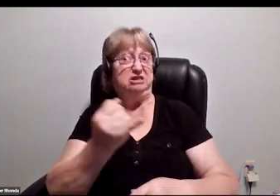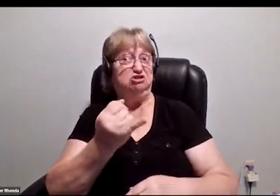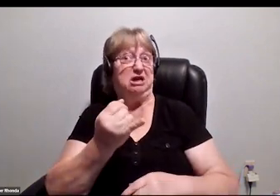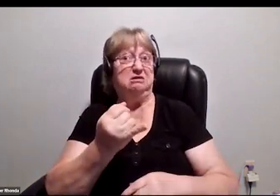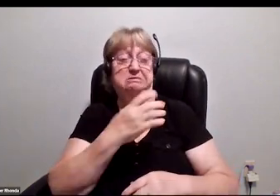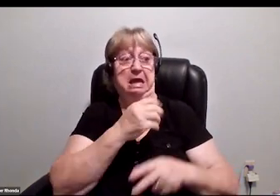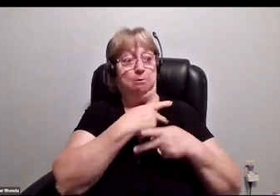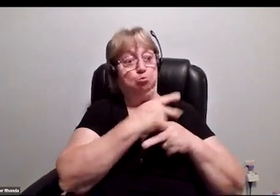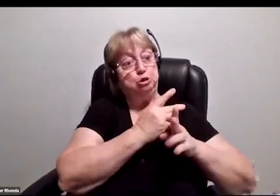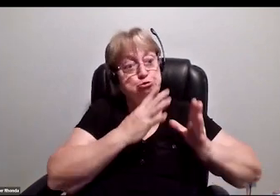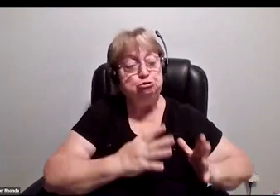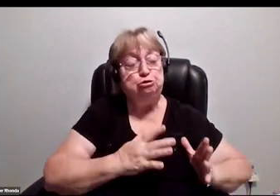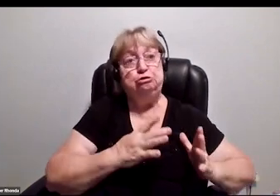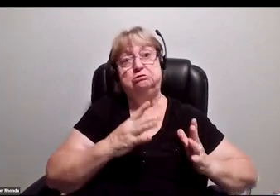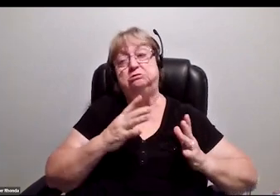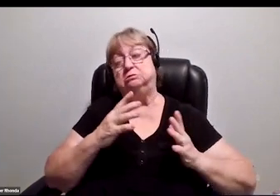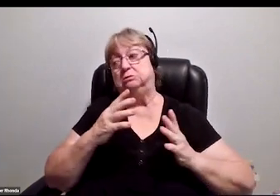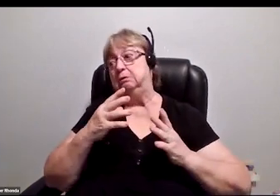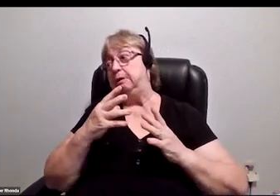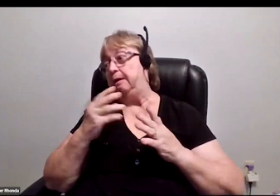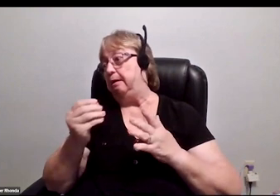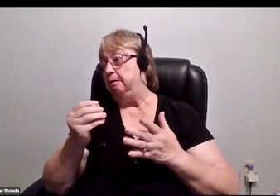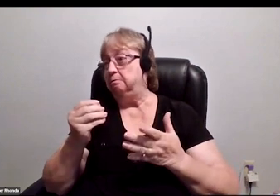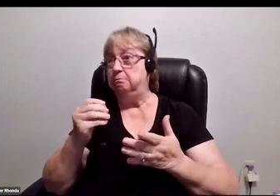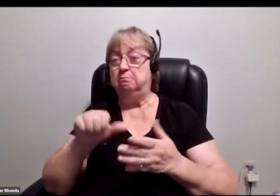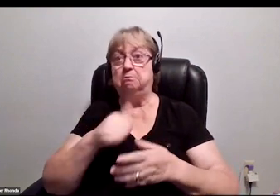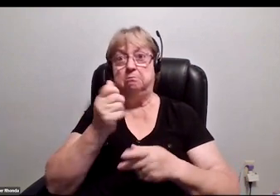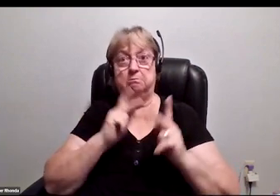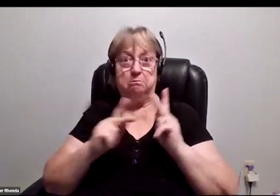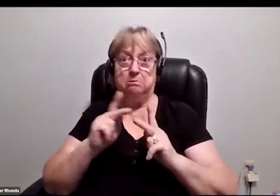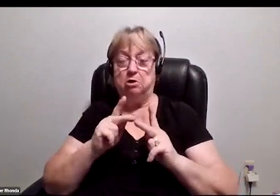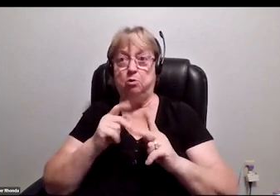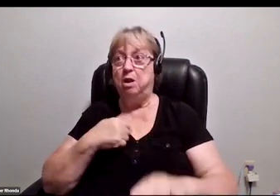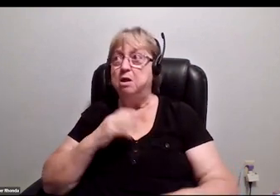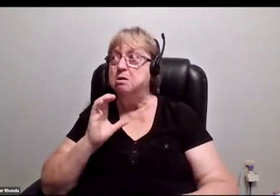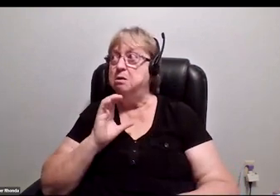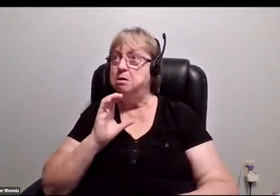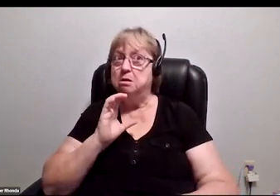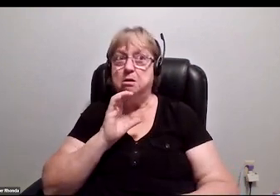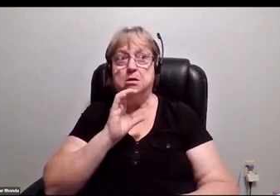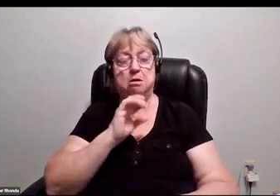and producers and a lot of other folks were looking for vocalists